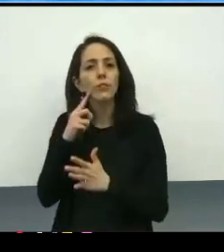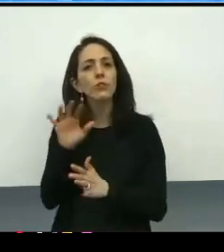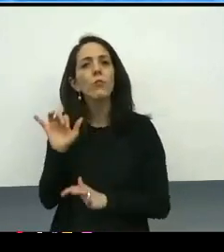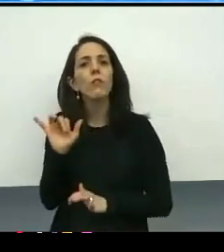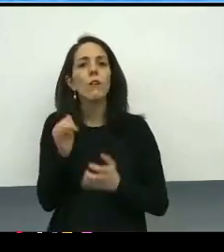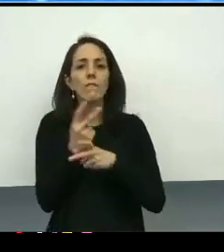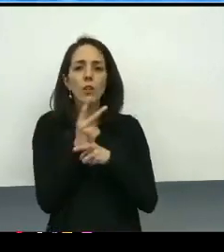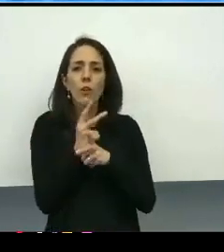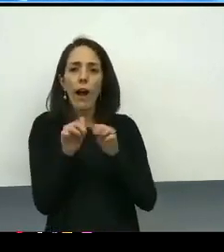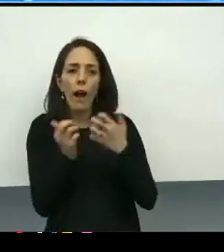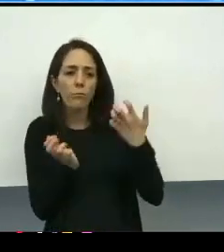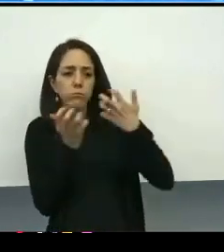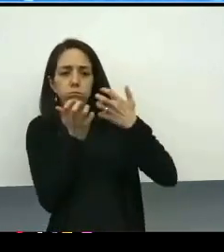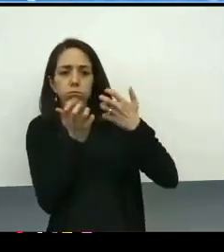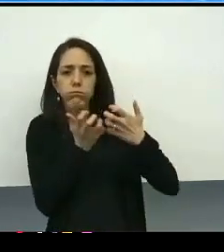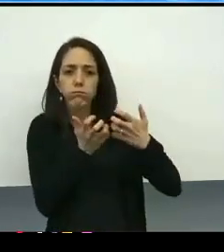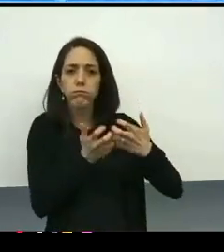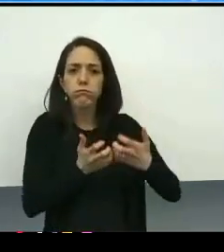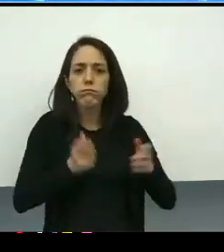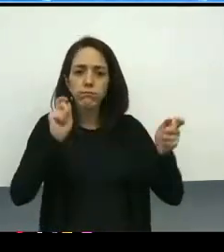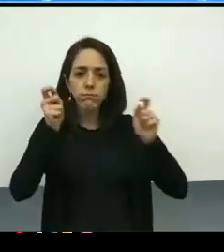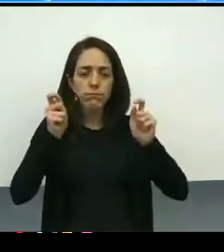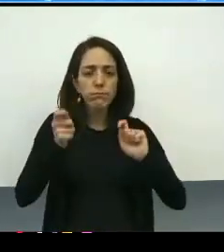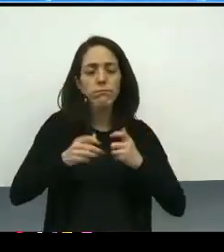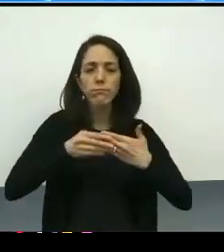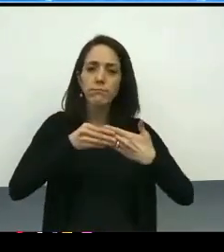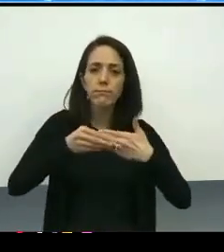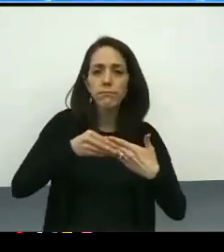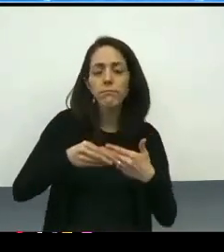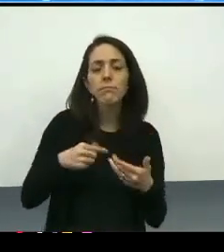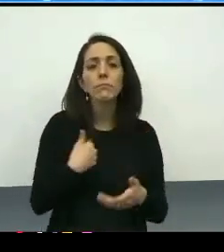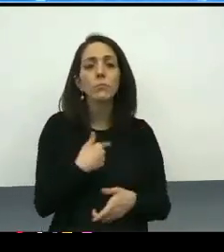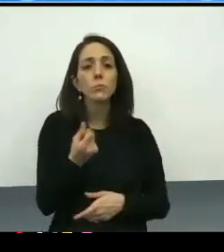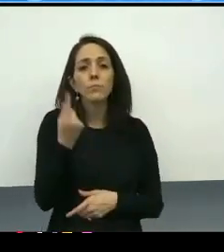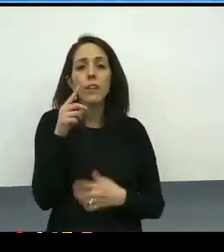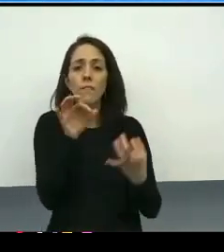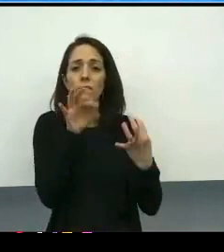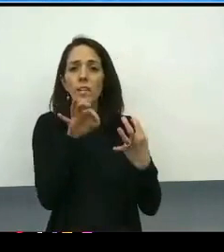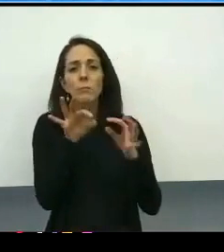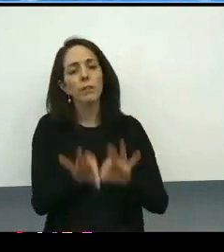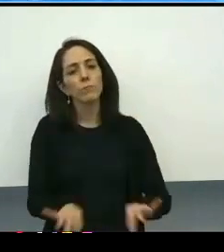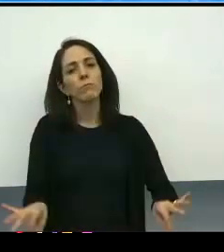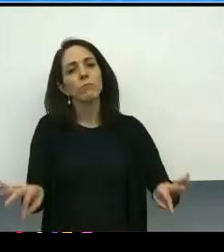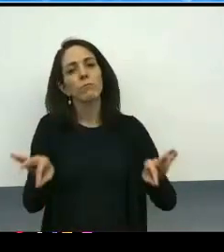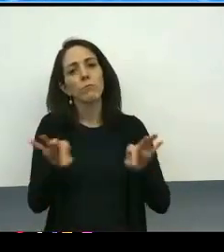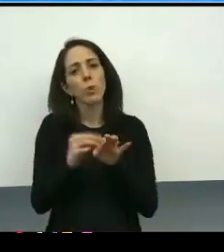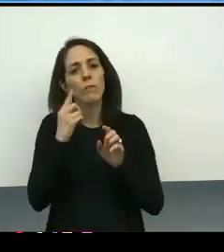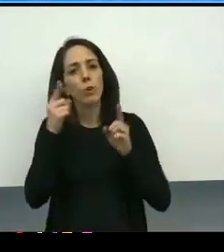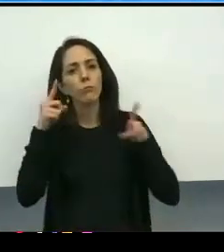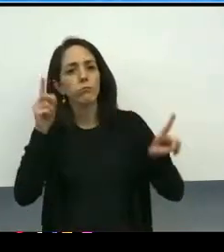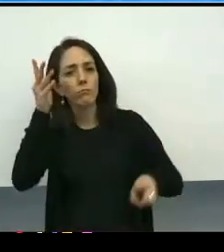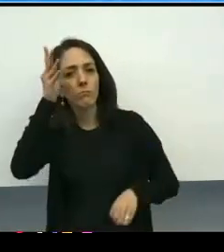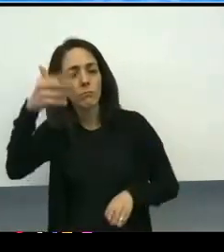and we understand and appreciate that feedback is the cornerstone of excellence, so we welcome it. We invite it and we welcome it.